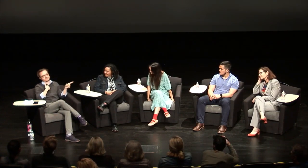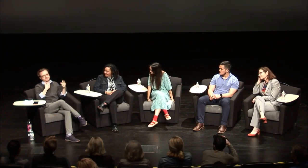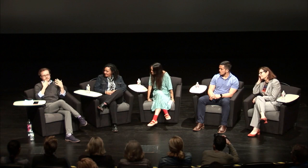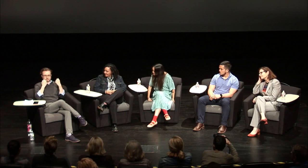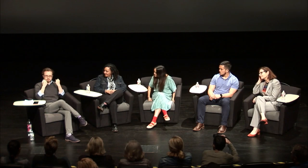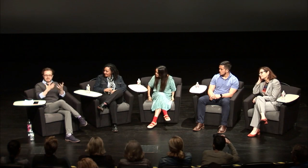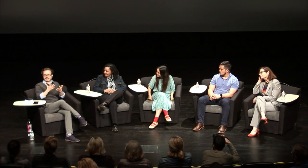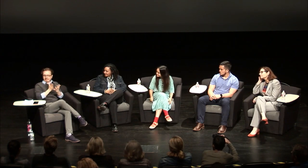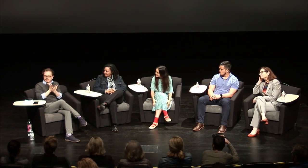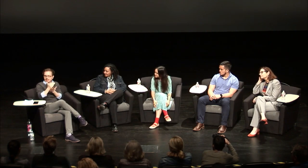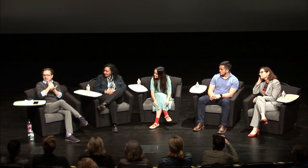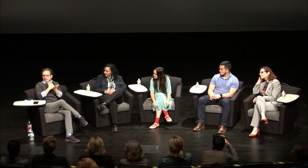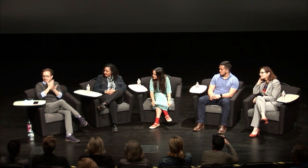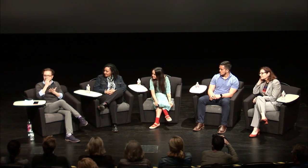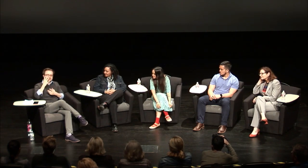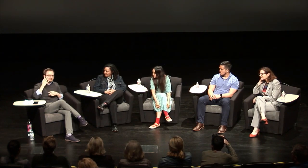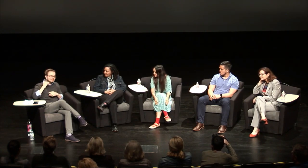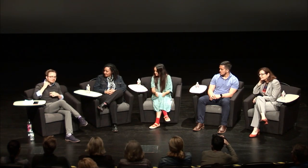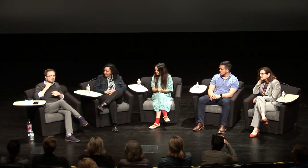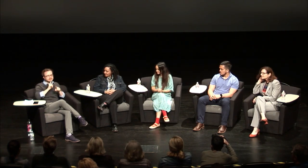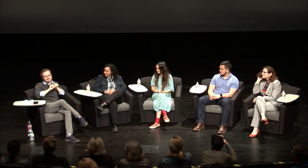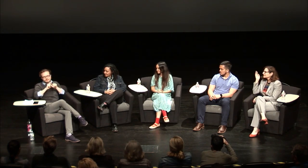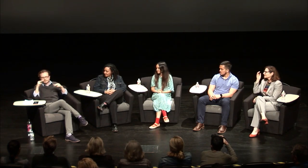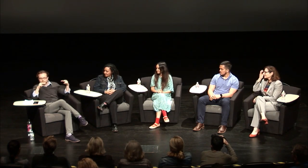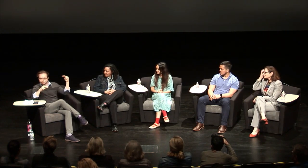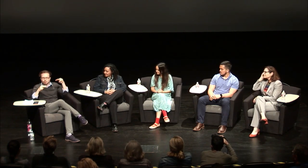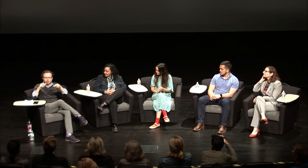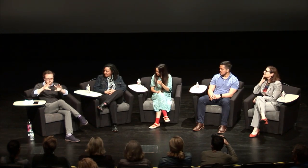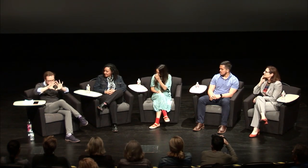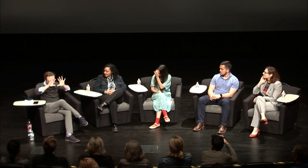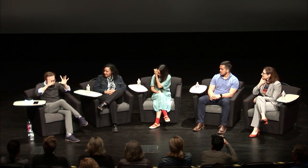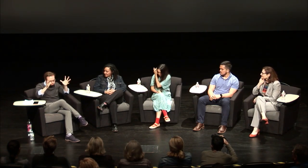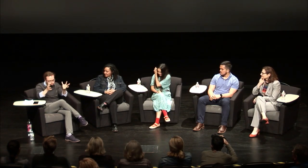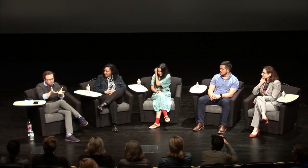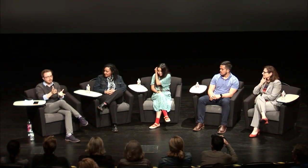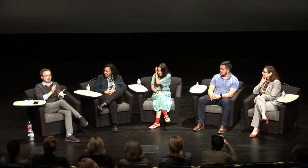talking to all of them and there's so many experiences so many perspectives